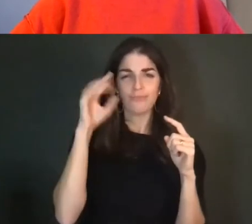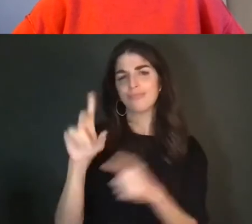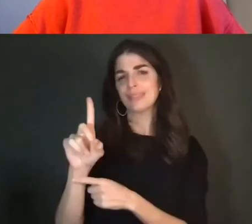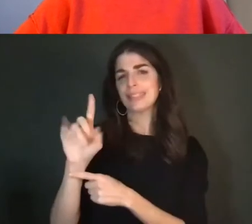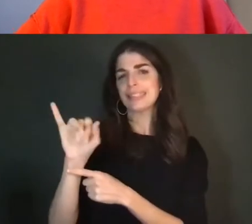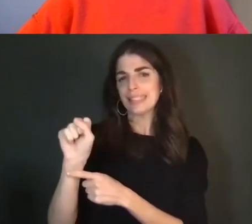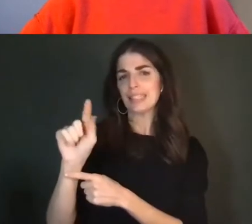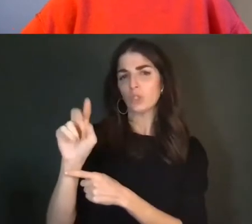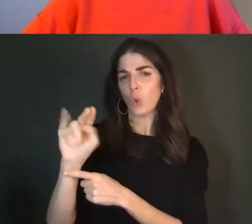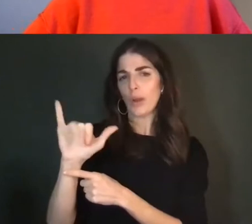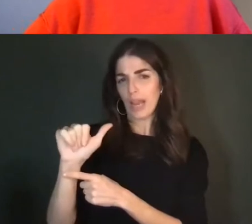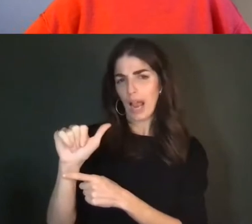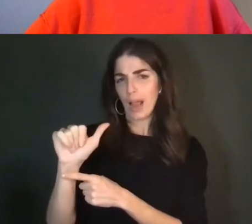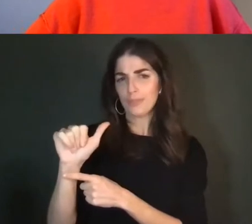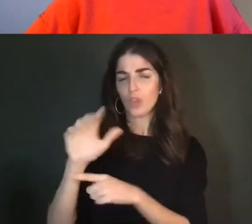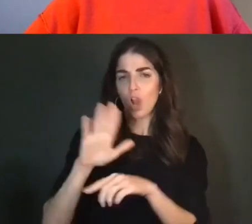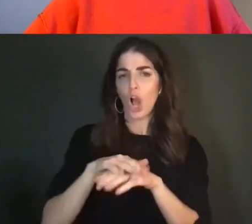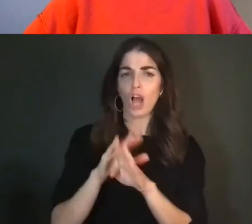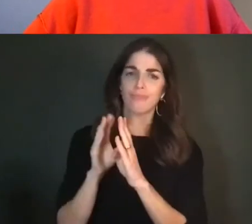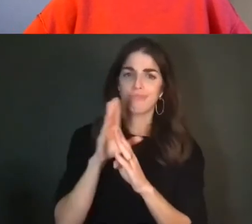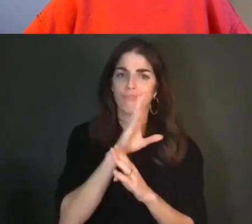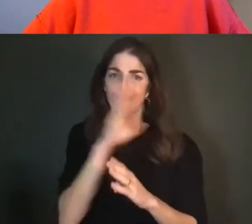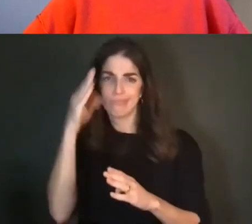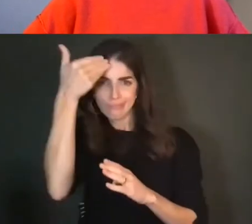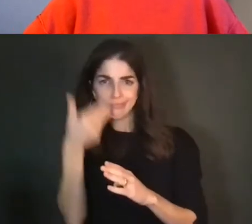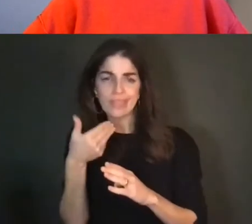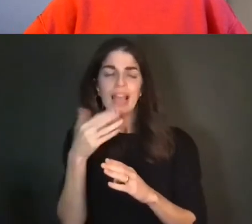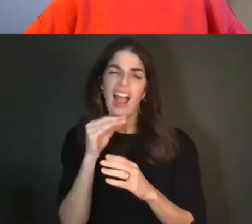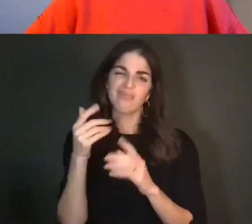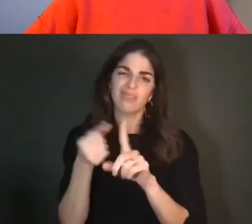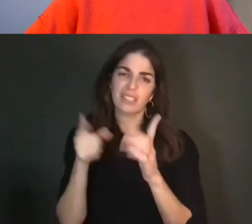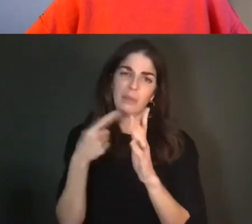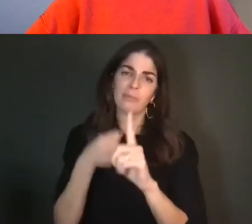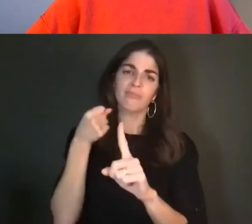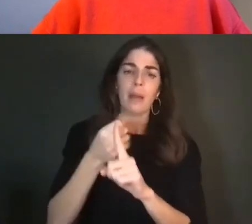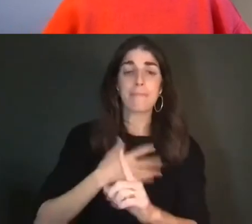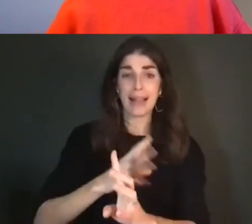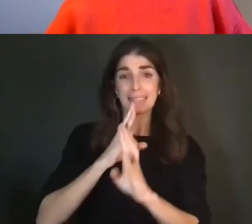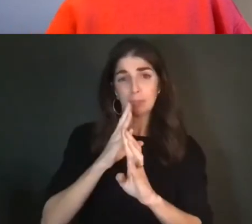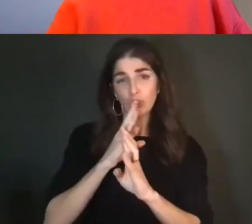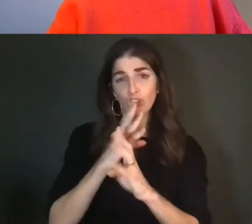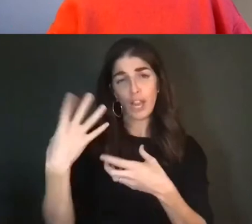including stuttering and slurring, as a result. I now pass the microphone and the camera over